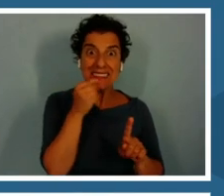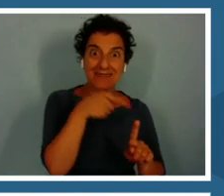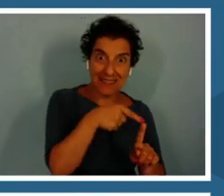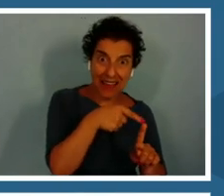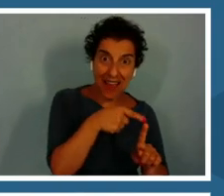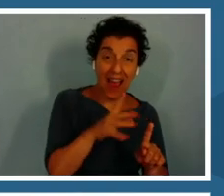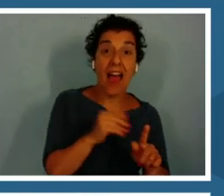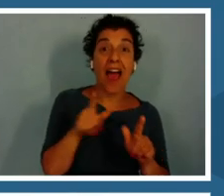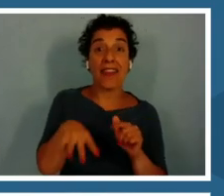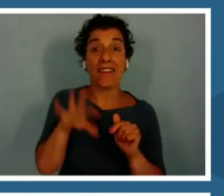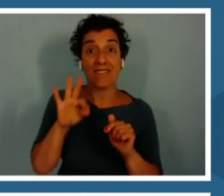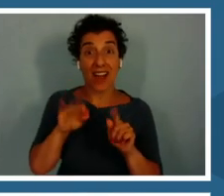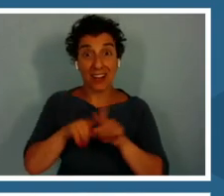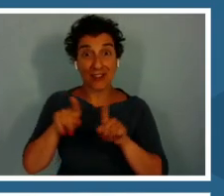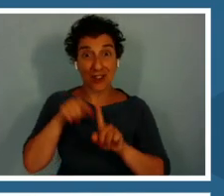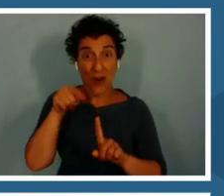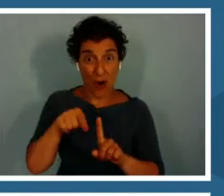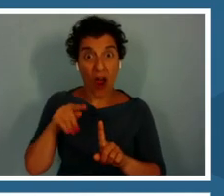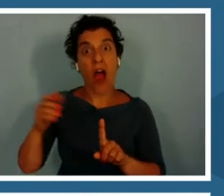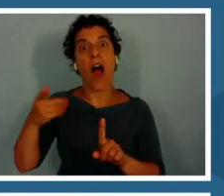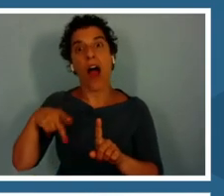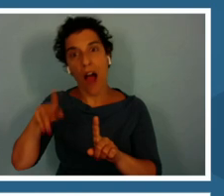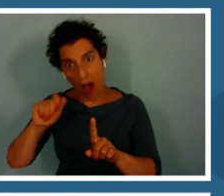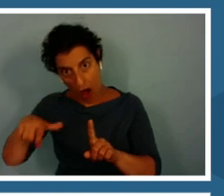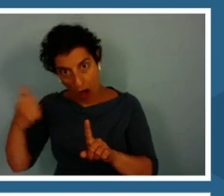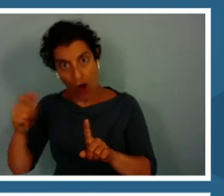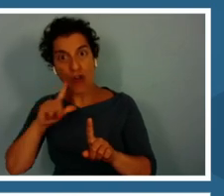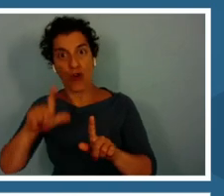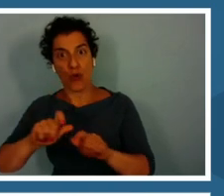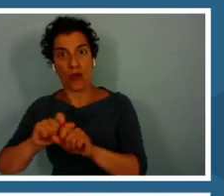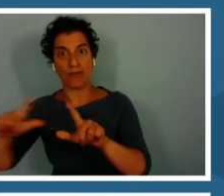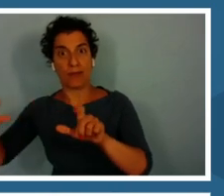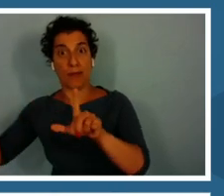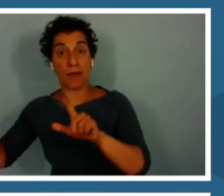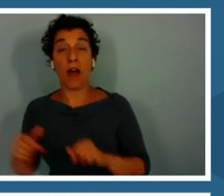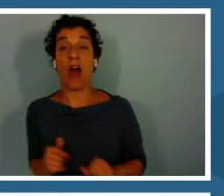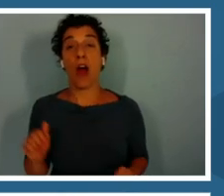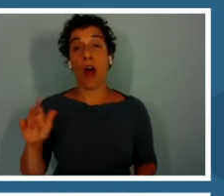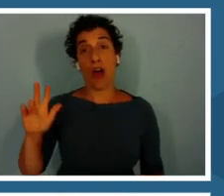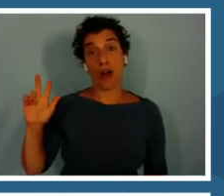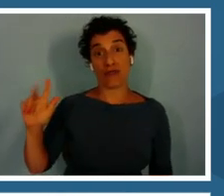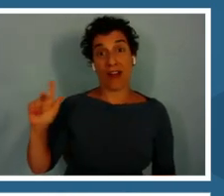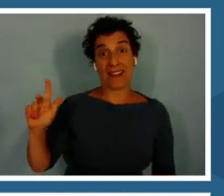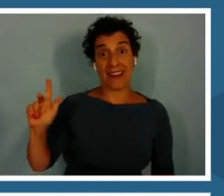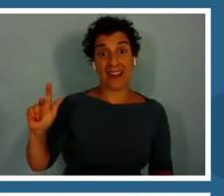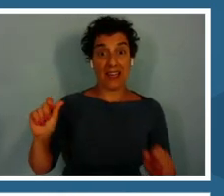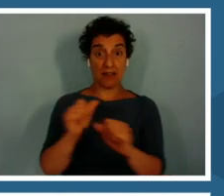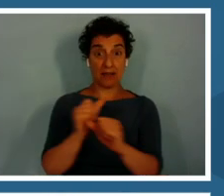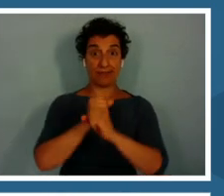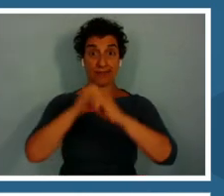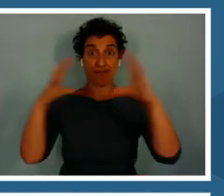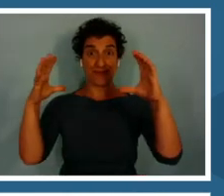appear. What you are seeing now is by right clicking you can get an overview of what that -- what